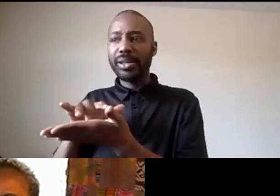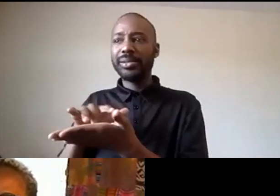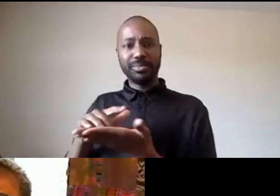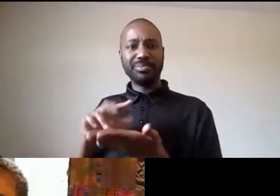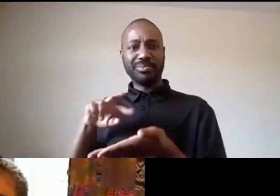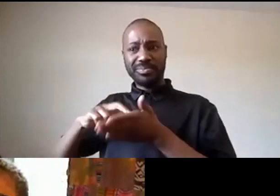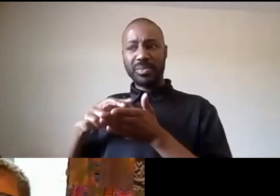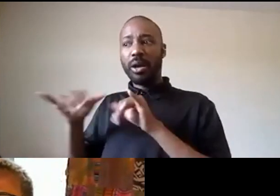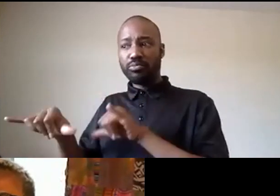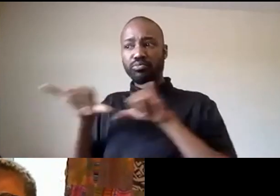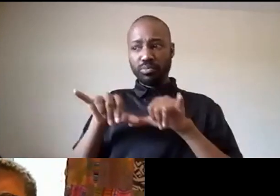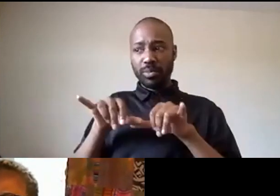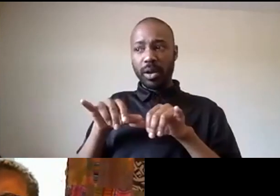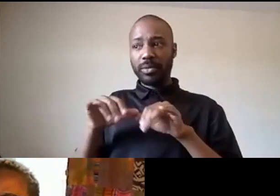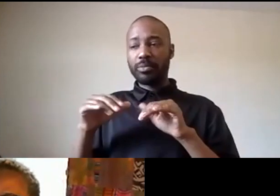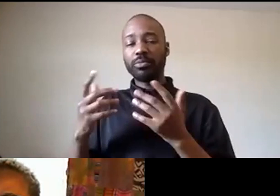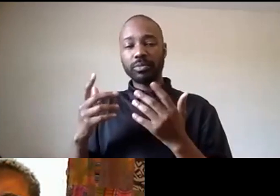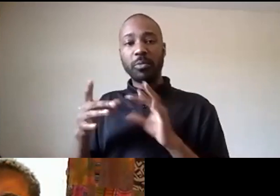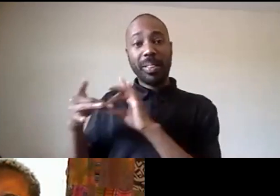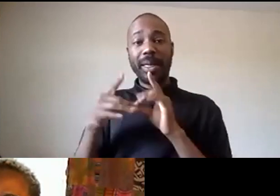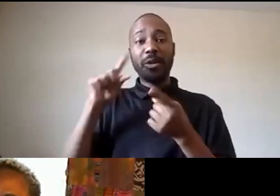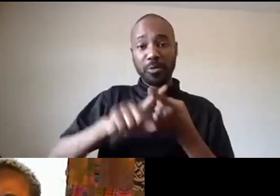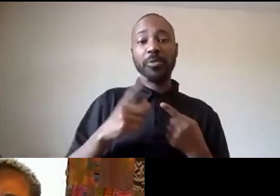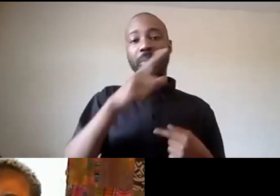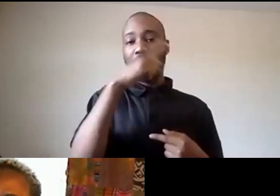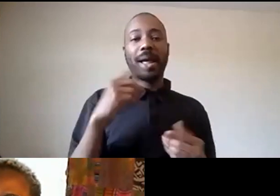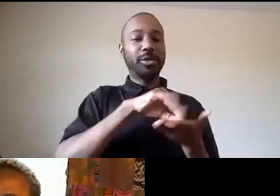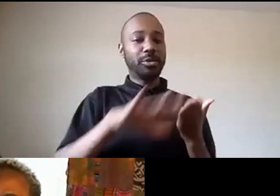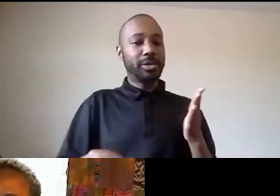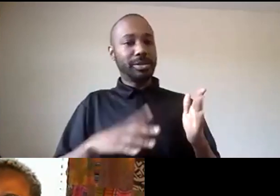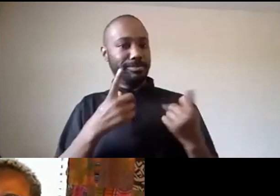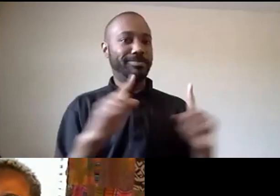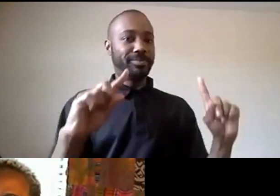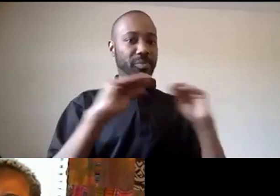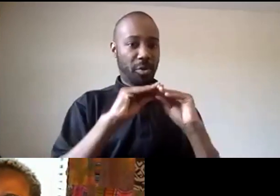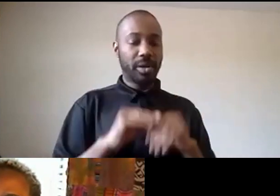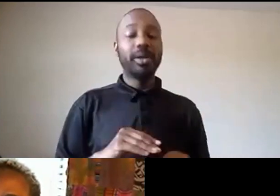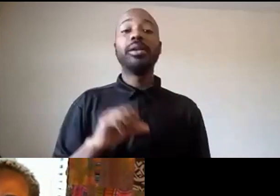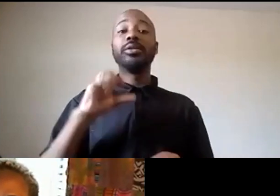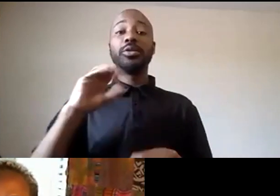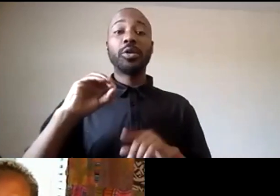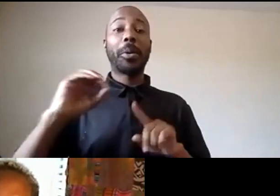means making ethnic studies a requirement and so back to ab1460